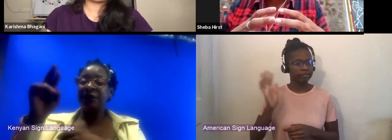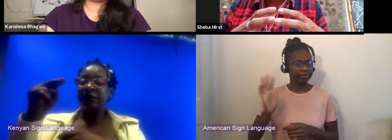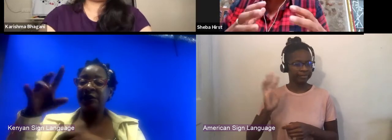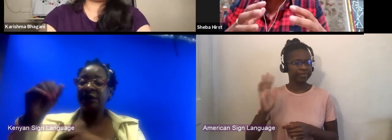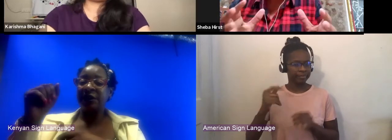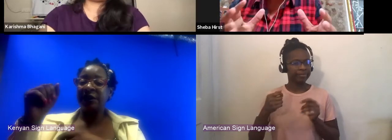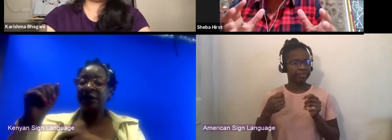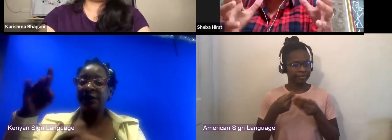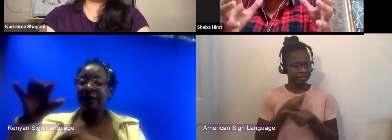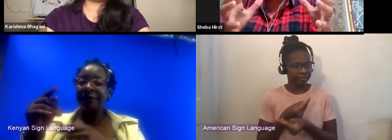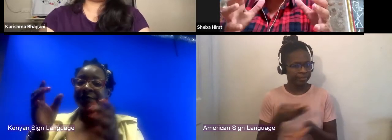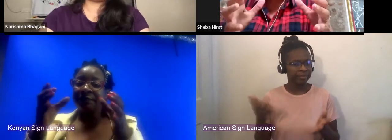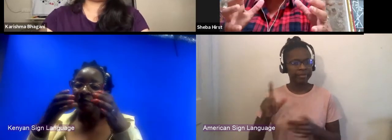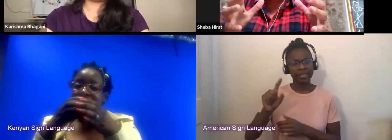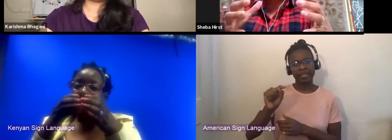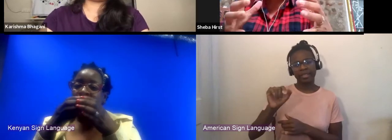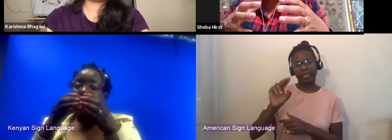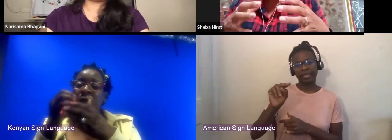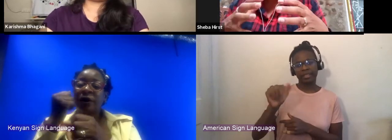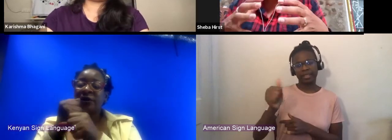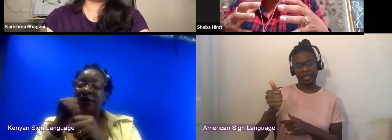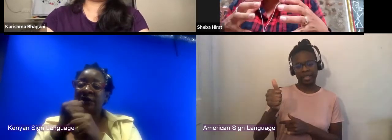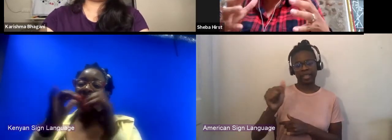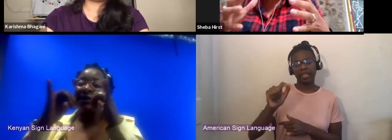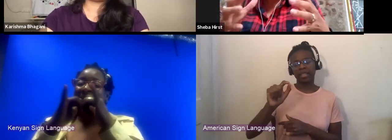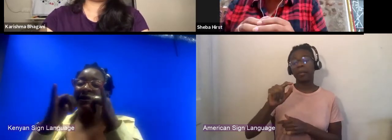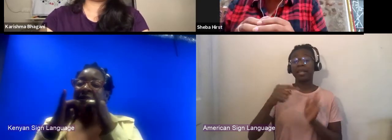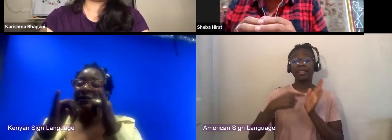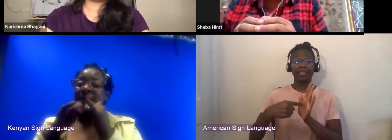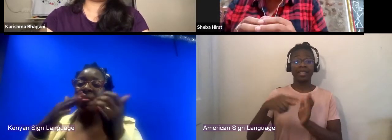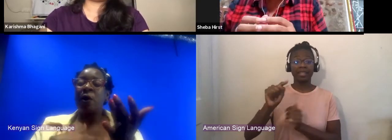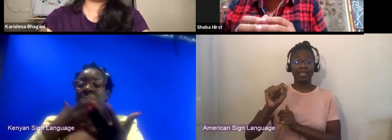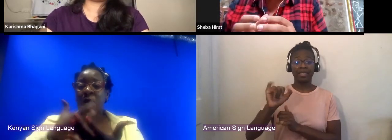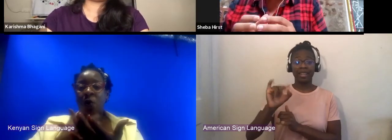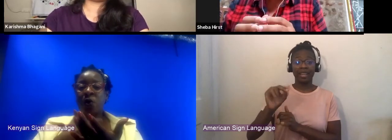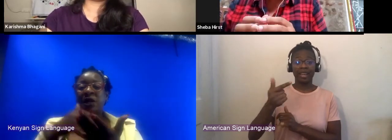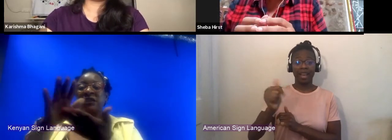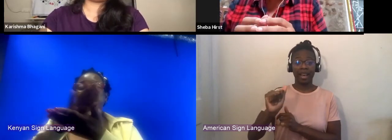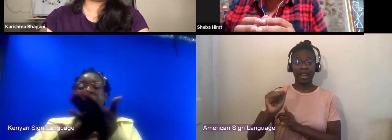We've done it in a tent in our own space. And then we transferred it